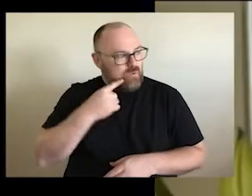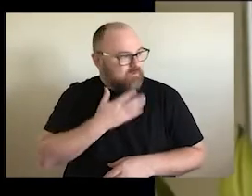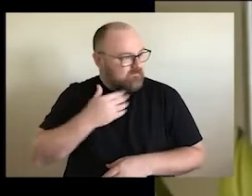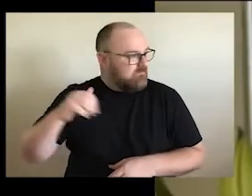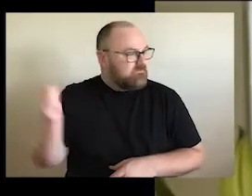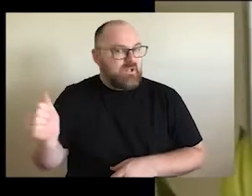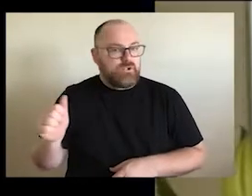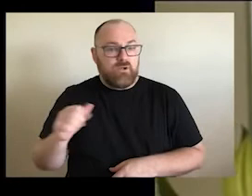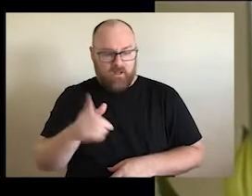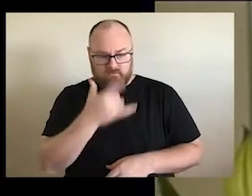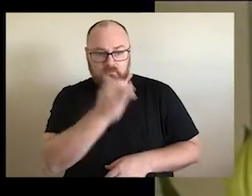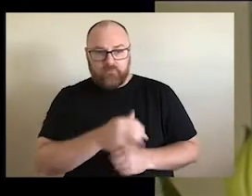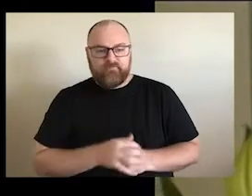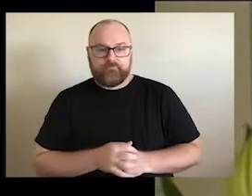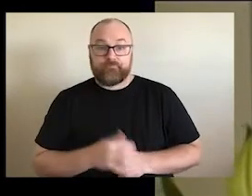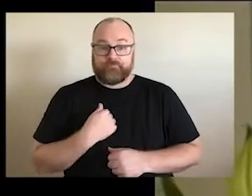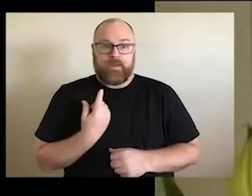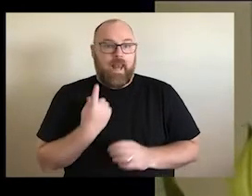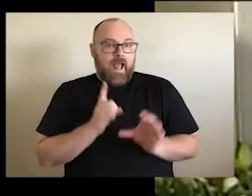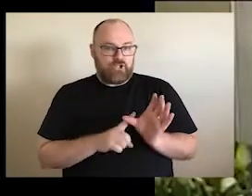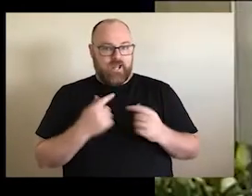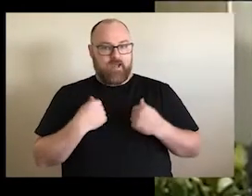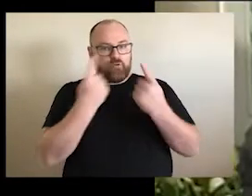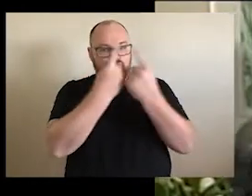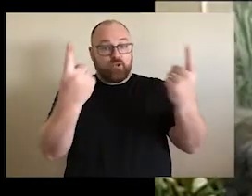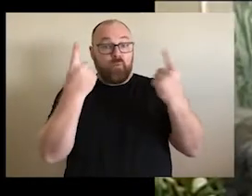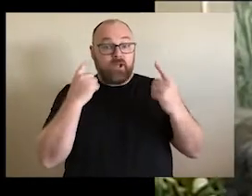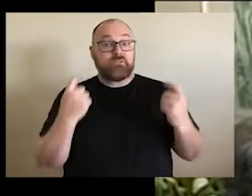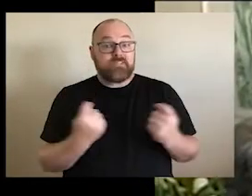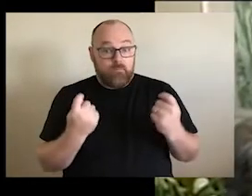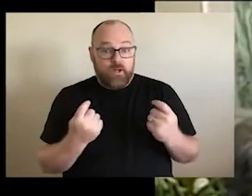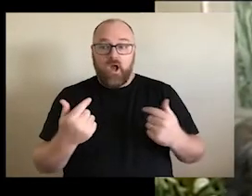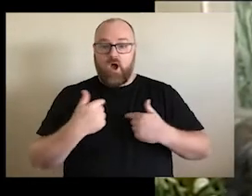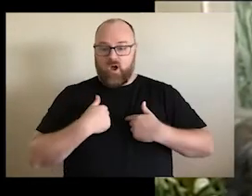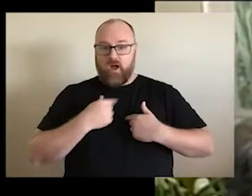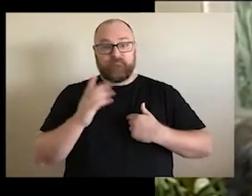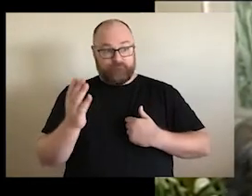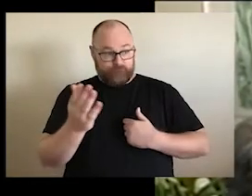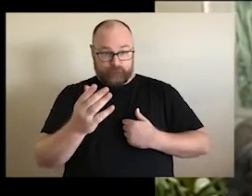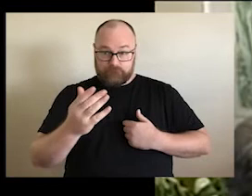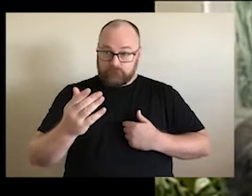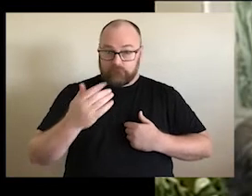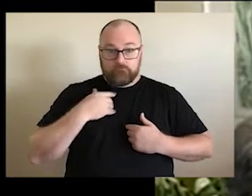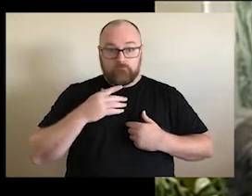year at my graduation ceremonies. What I did when I got up was welcomed people are to Ngunnawal Country.